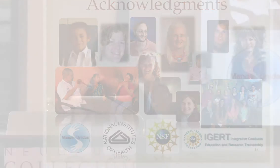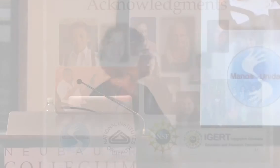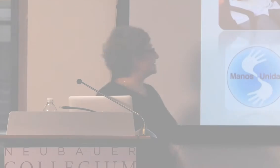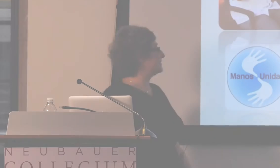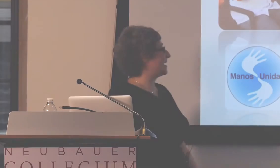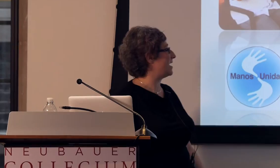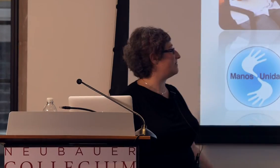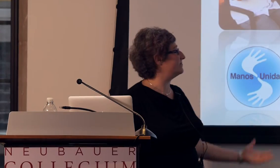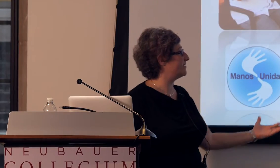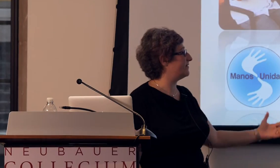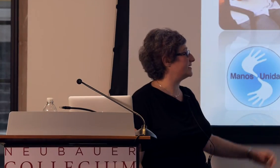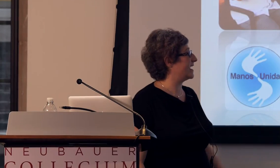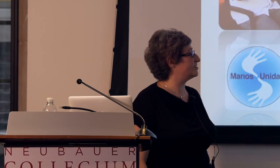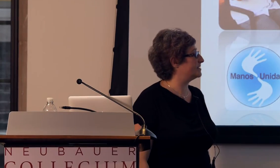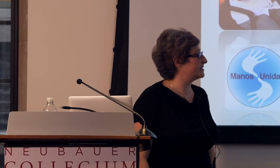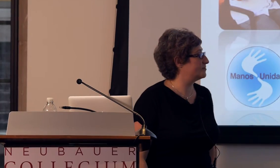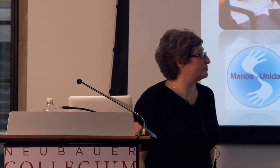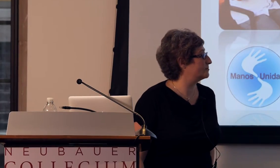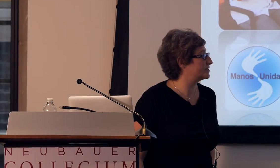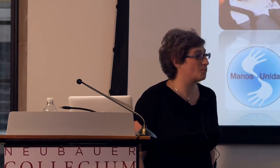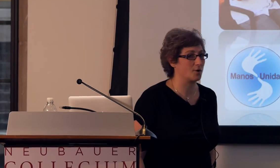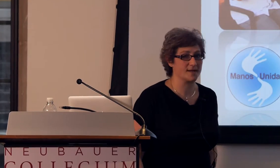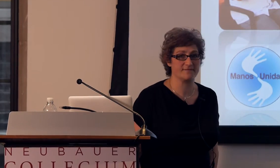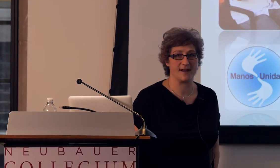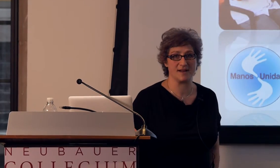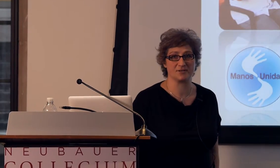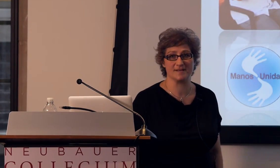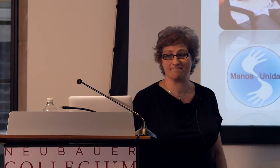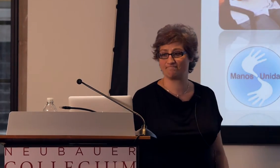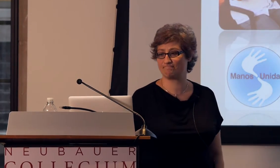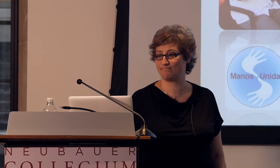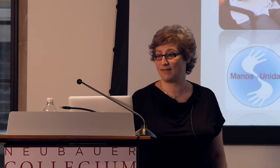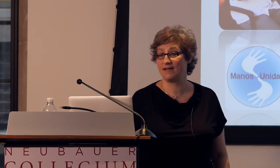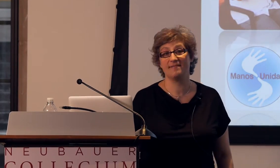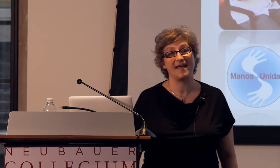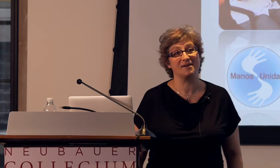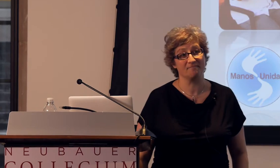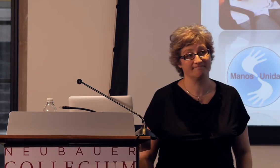and the funding entities who supported it financially. Thank you.